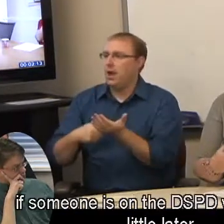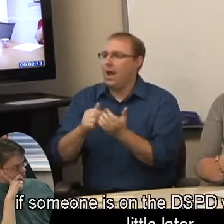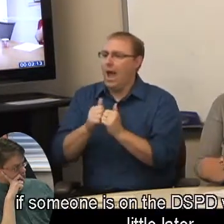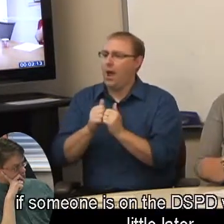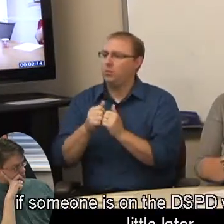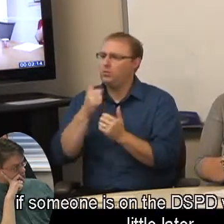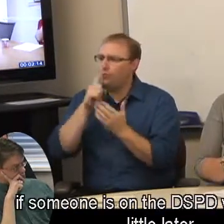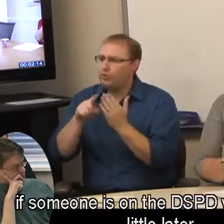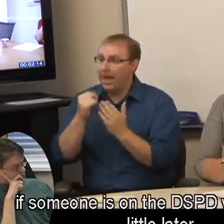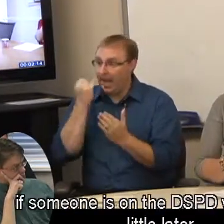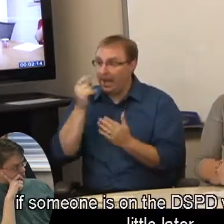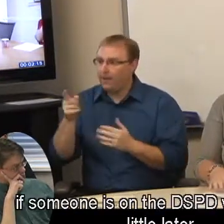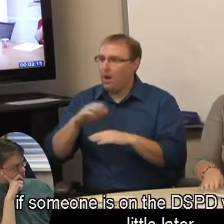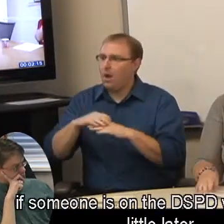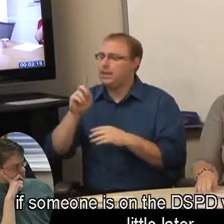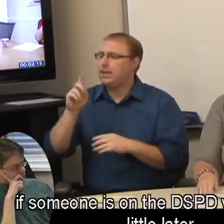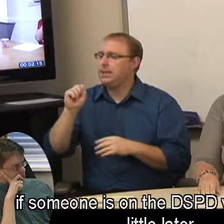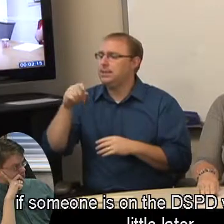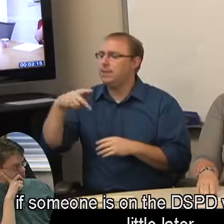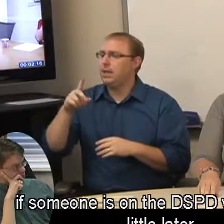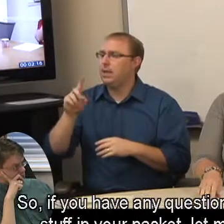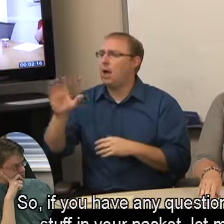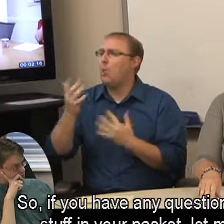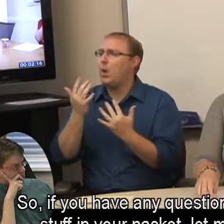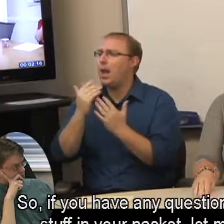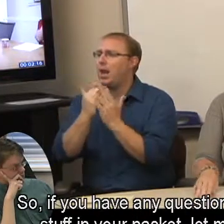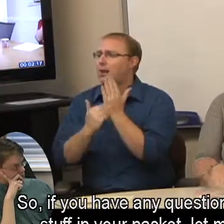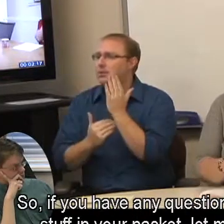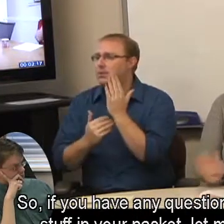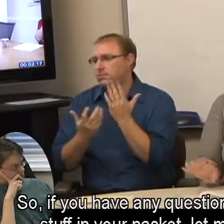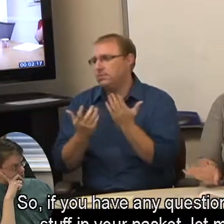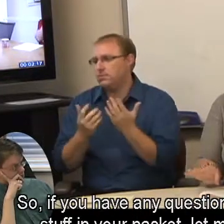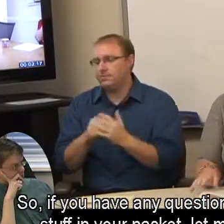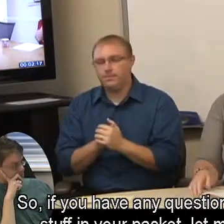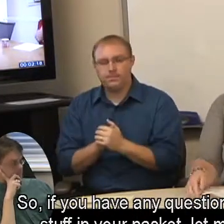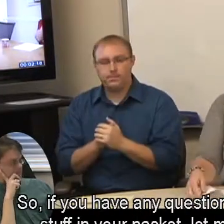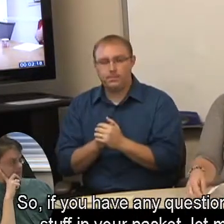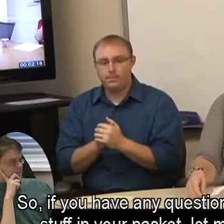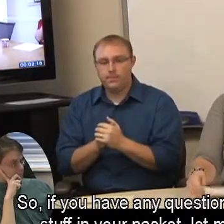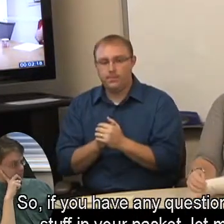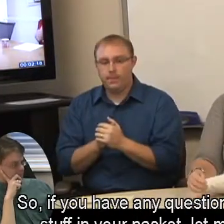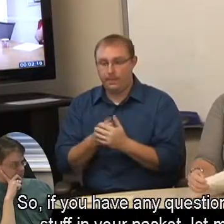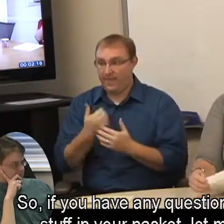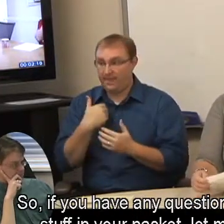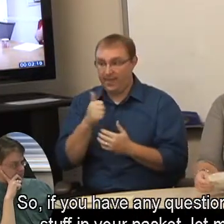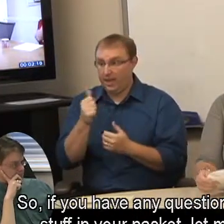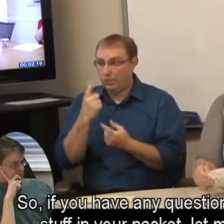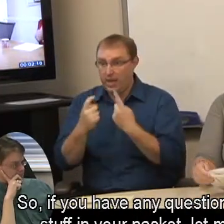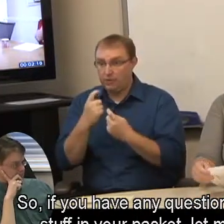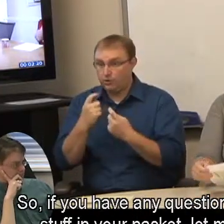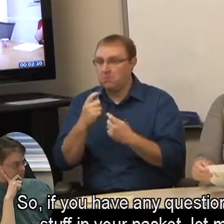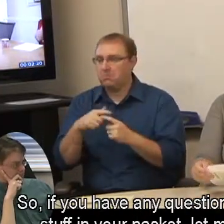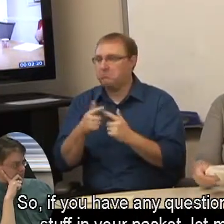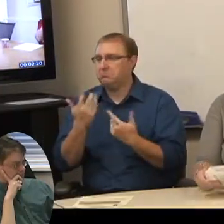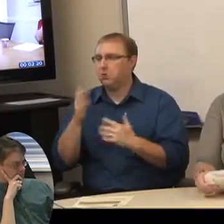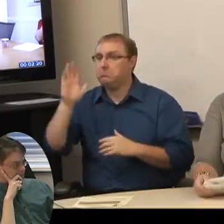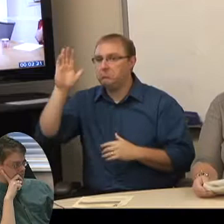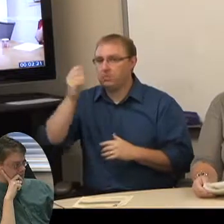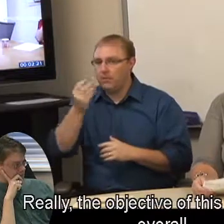if someone is on the DSPD waiting list a little later. So, if you have any questions about the stuff in your packet, let me know.